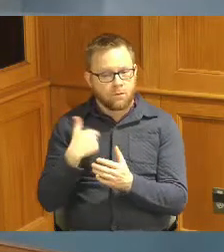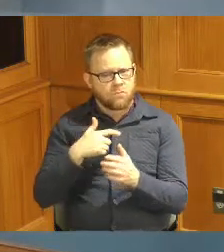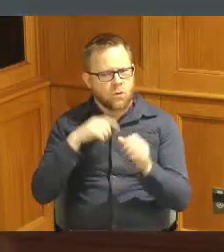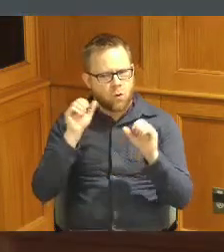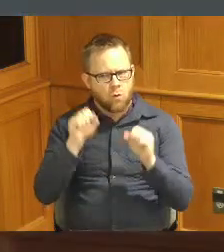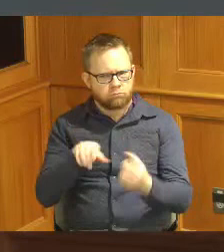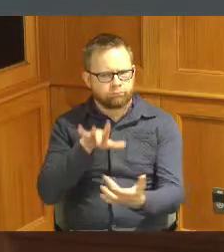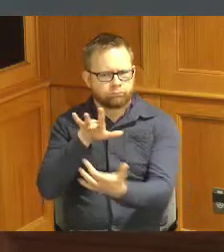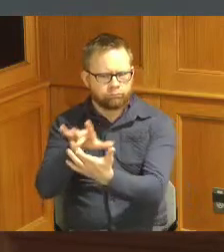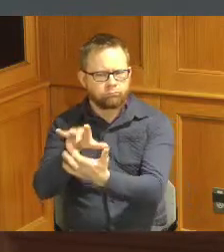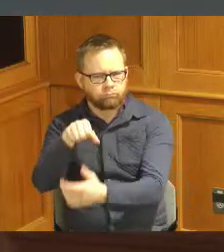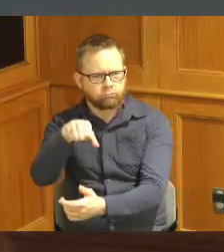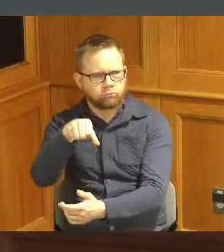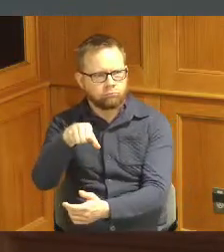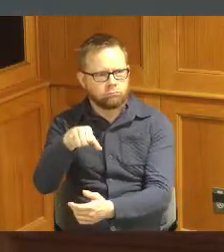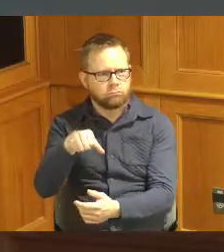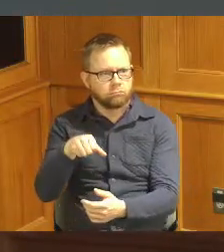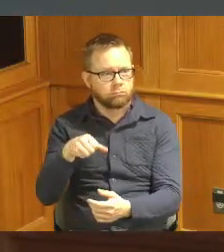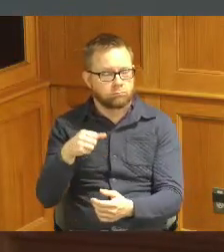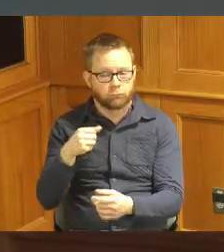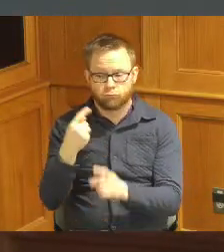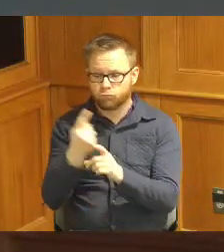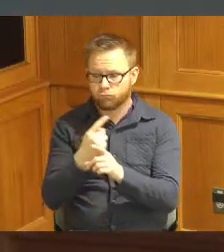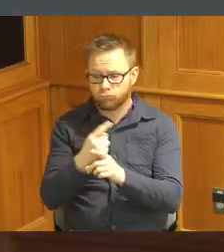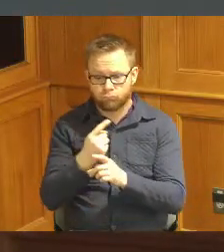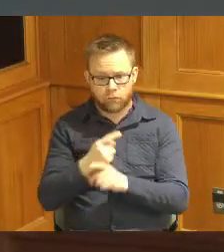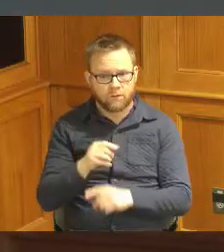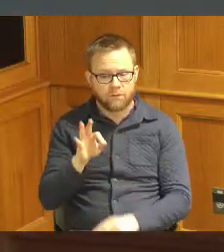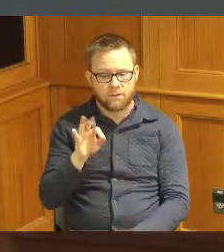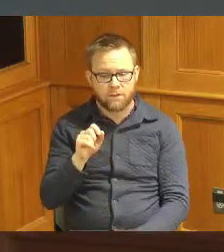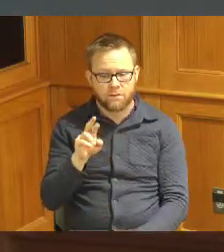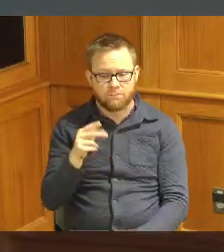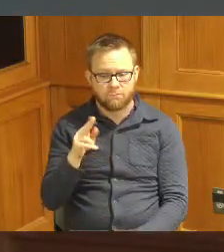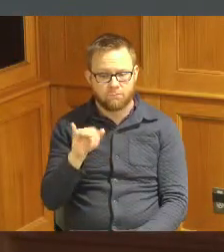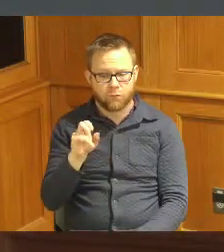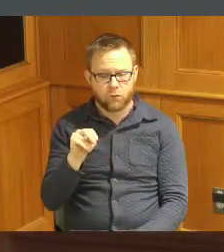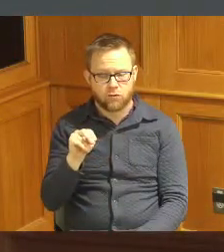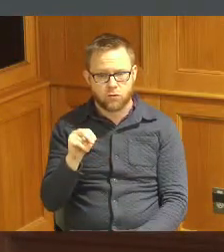we are routinely now getting flagged by the Ferguson Group which is our DC lobbying firm